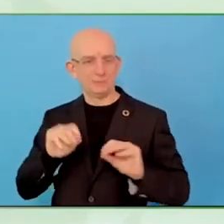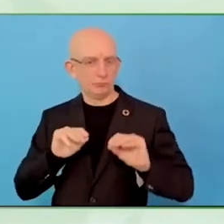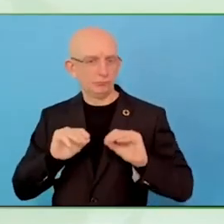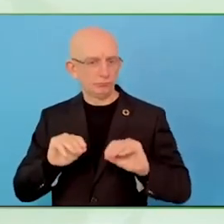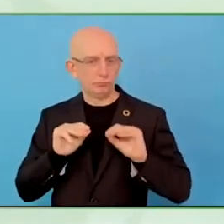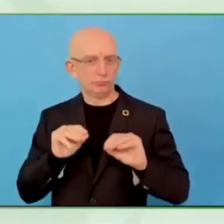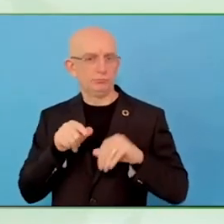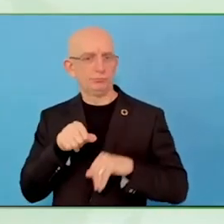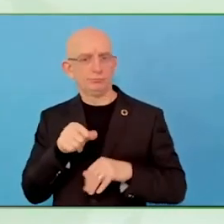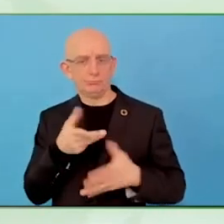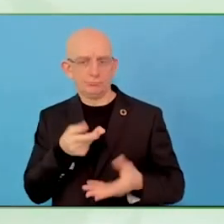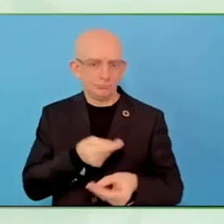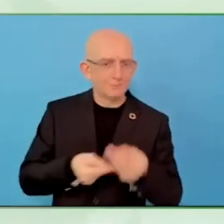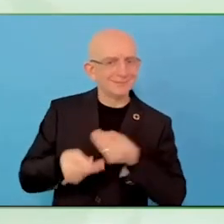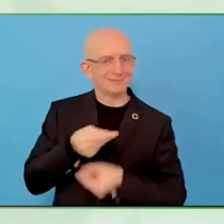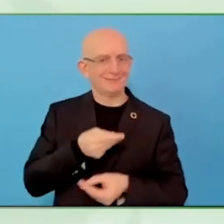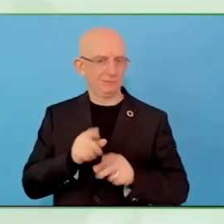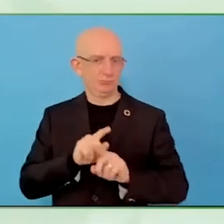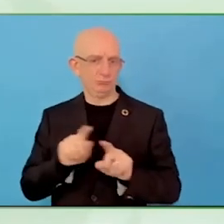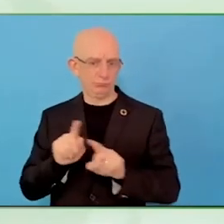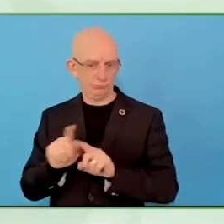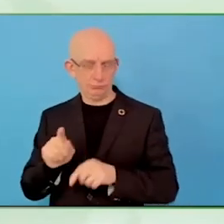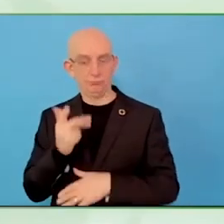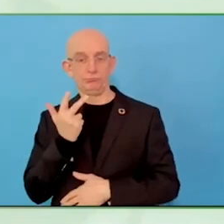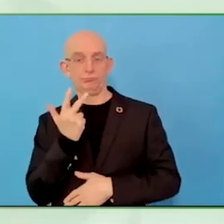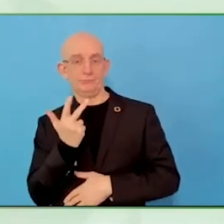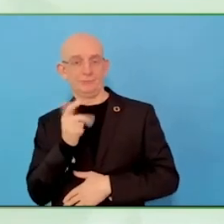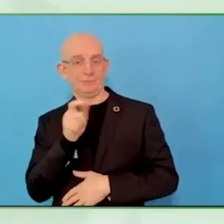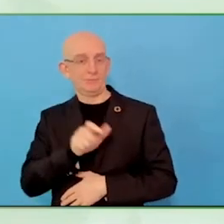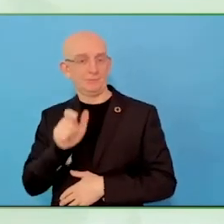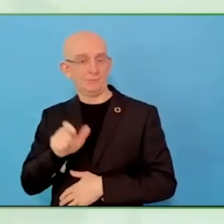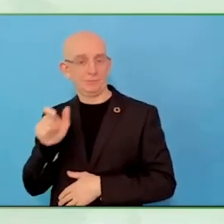the business and keeping mental health well enough to sustain a business.